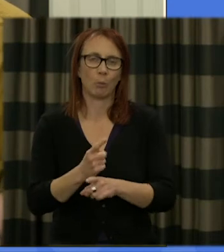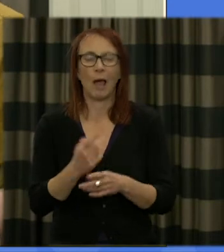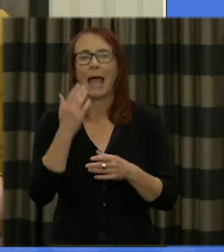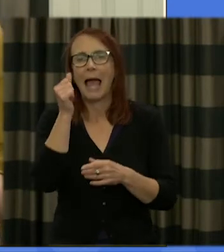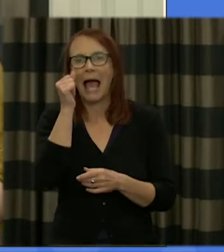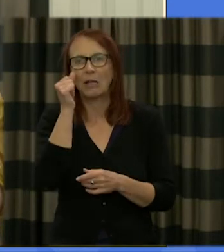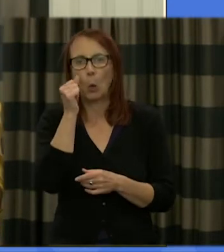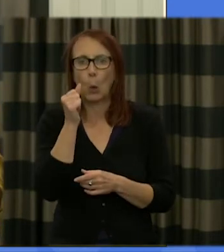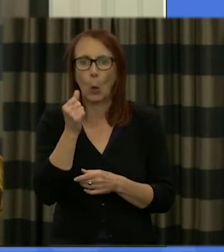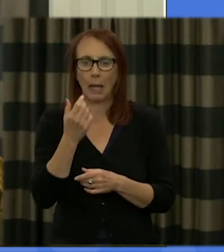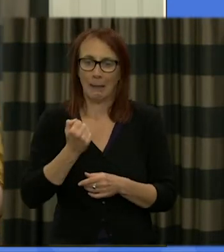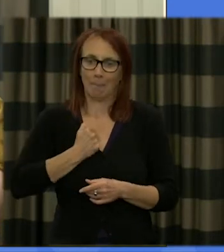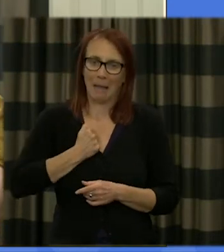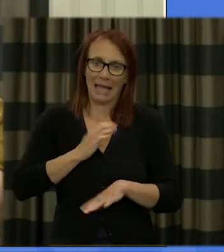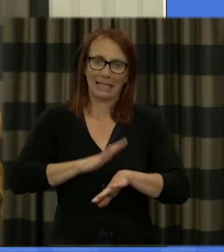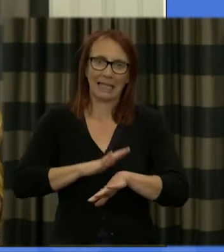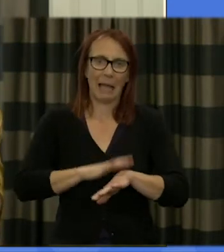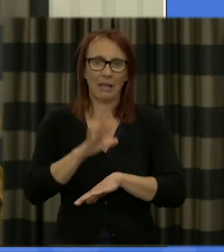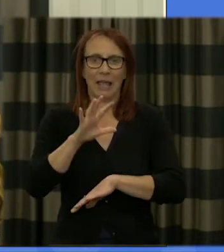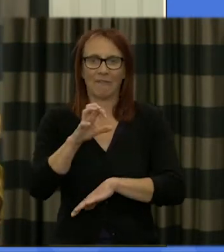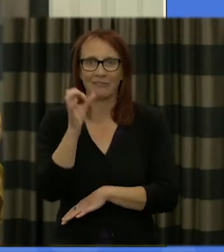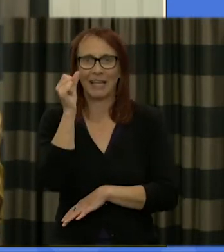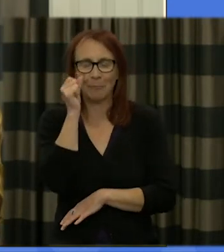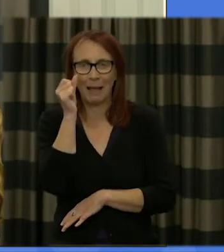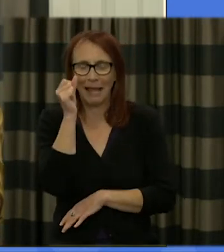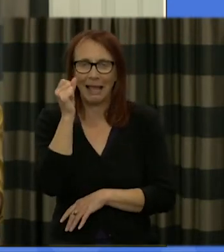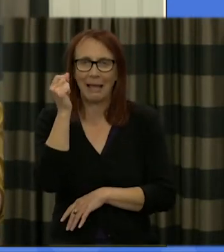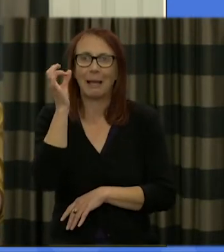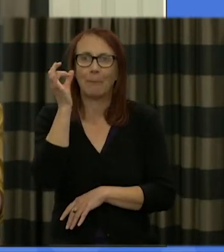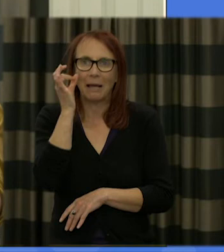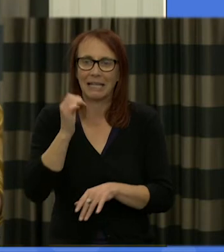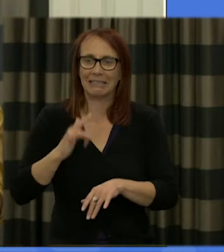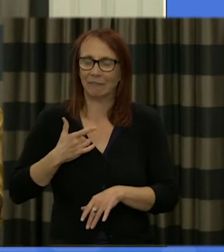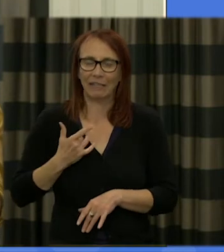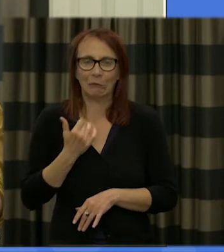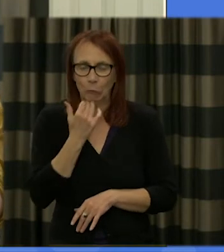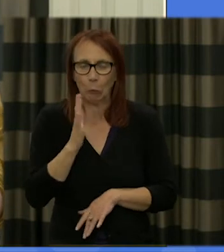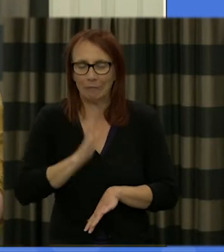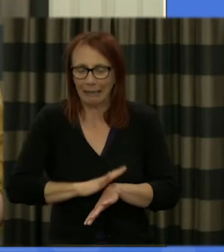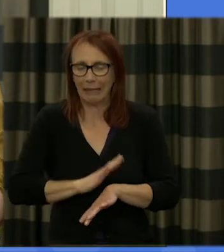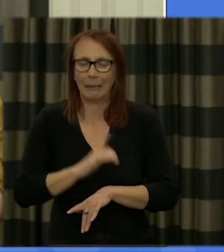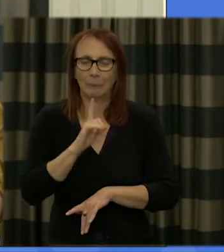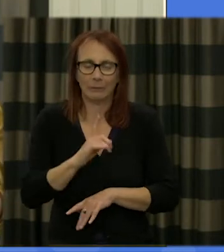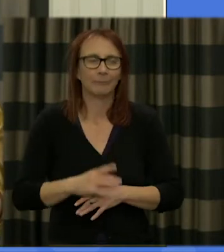slot but I'll do my best the second thing I want to do over the weekend is to talk to you about the theme of the weekend which is